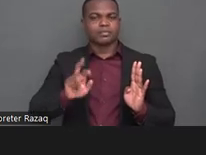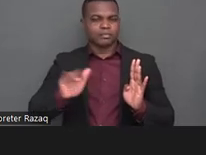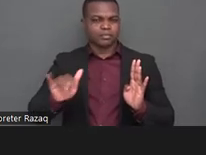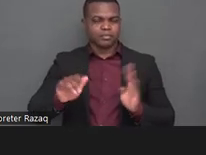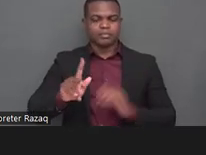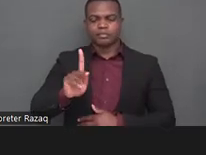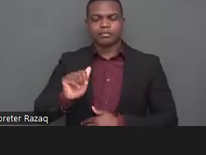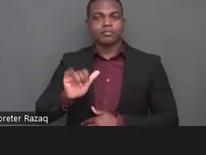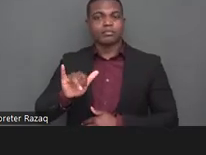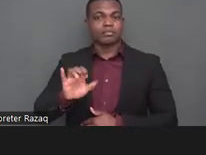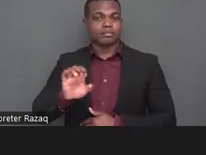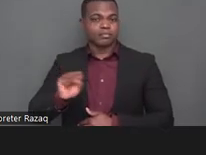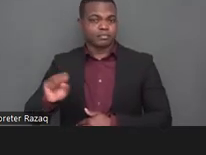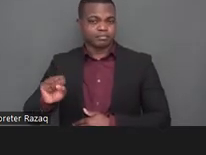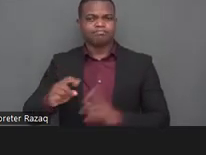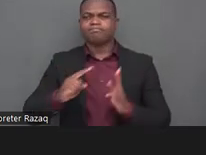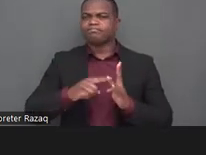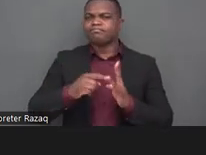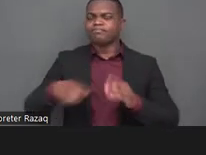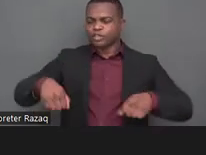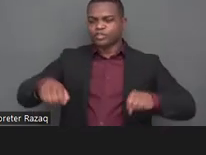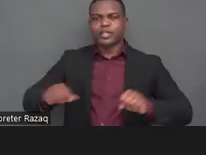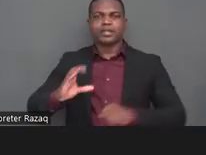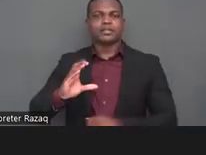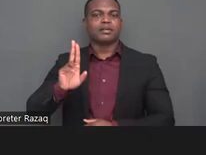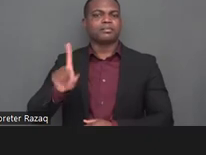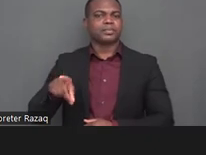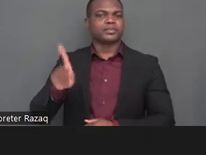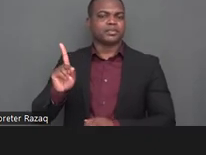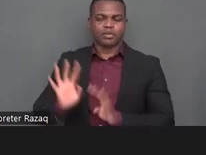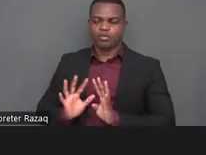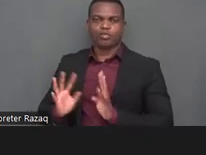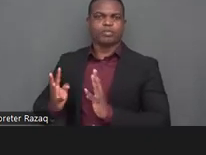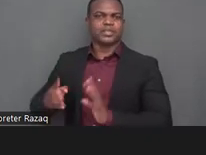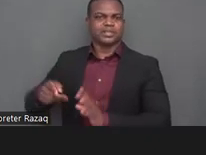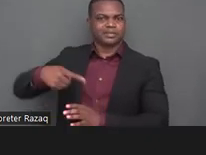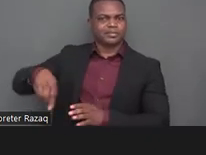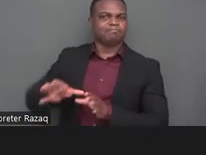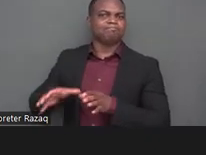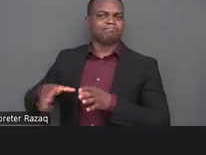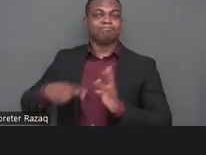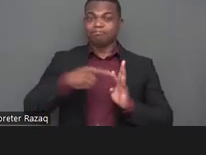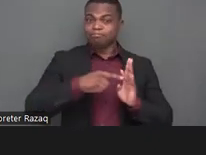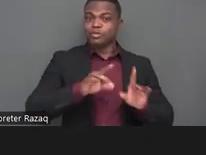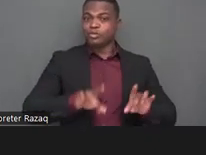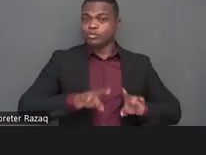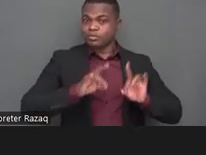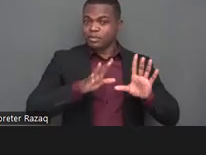fellow at the university of new south wales the faculty of law and the chair of the un committee